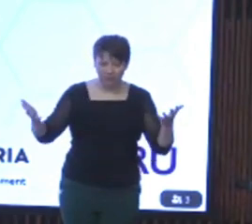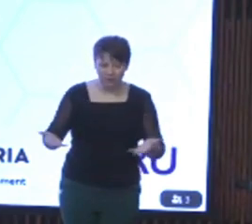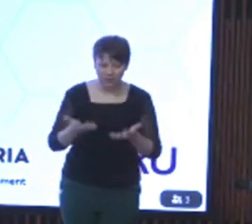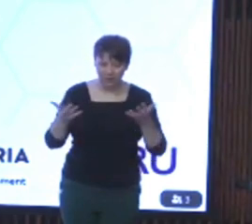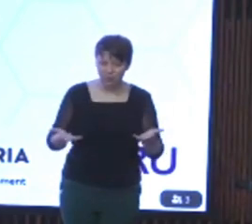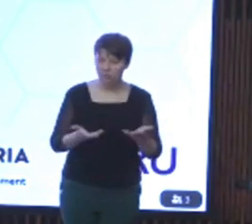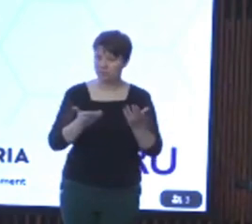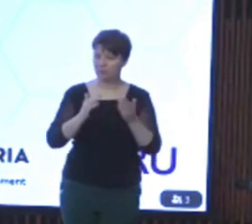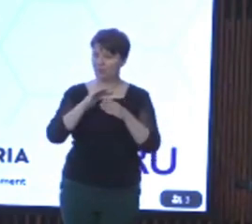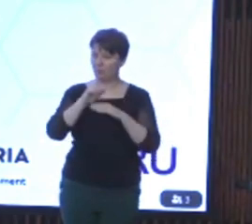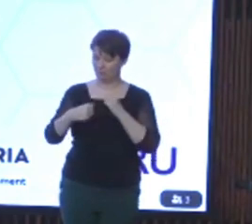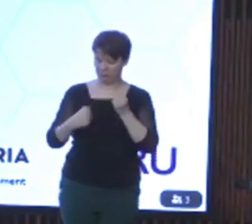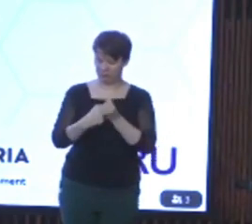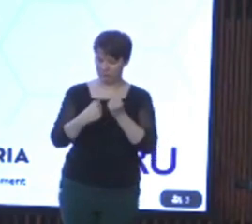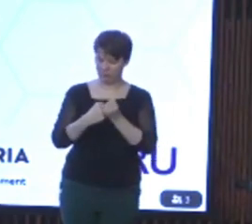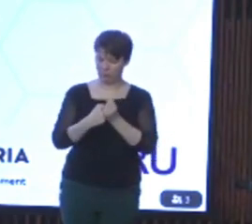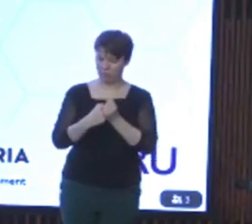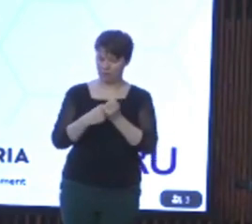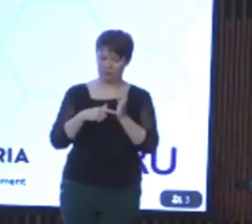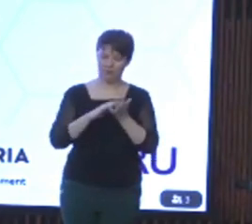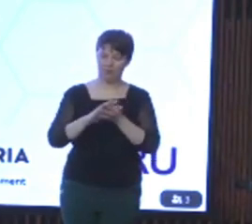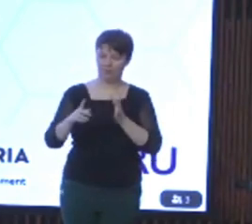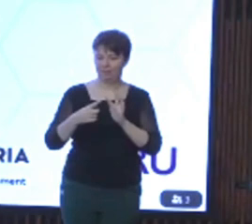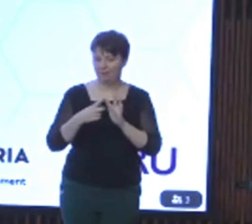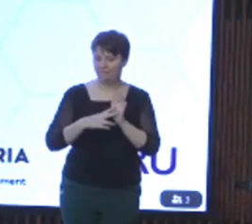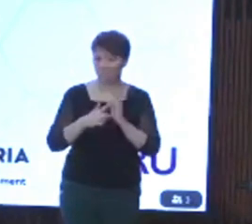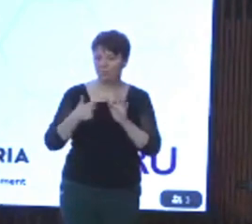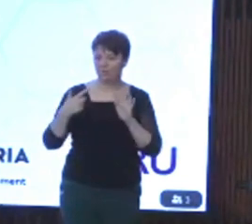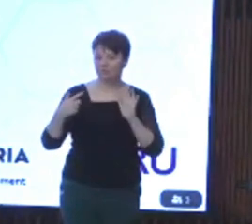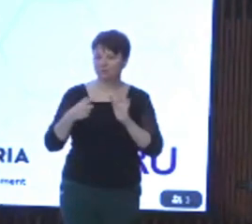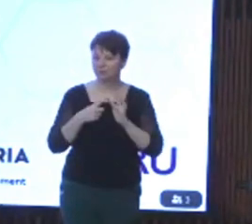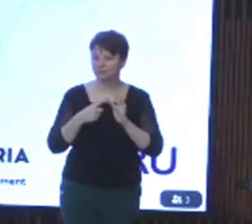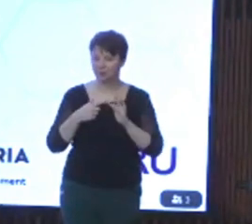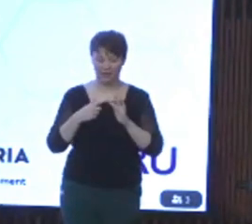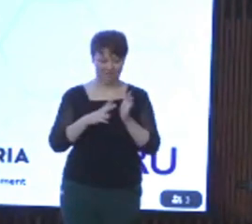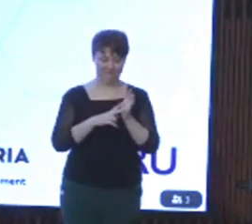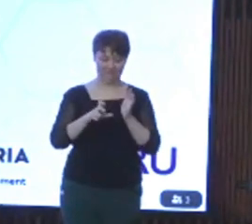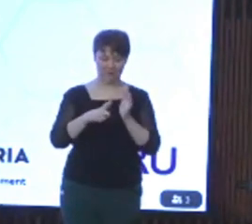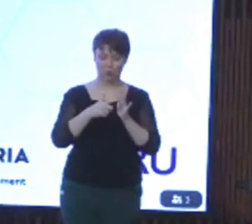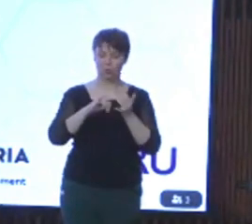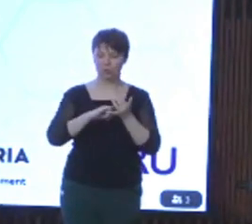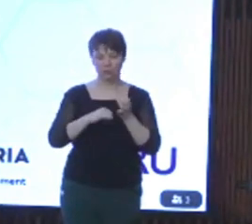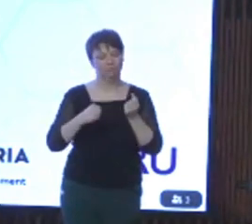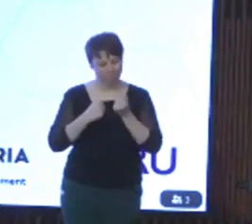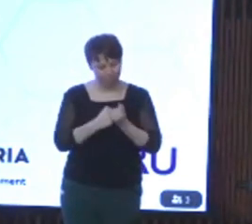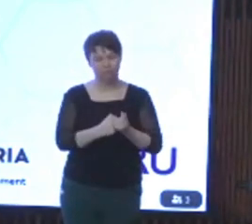to support the voice. And I'm pleased to say that VCOSS does support the voice and I'd like